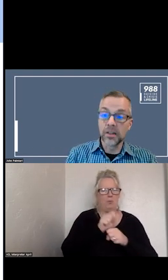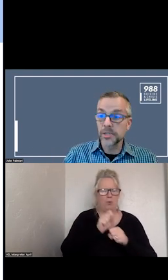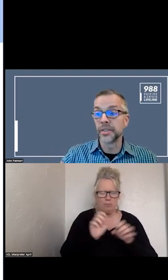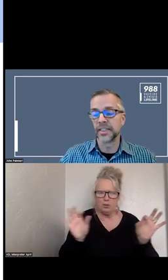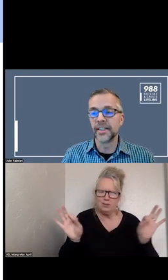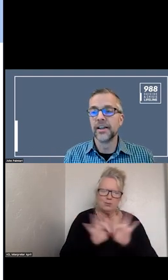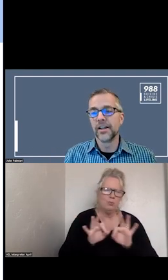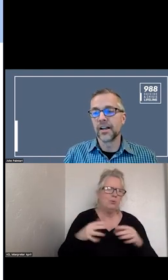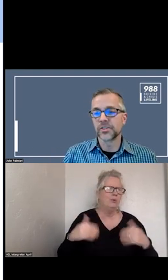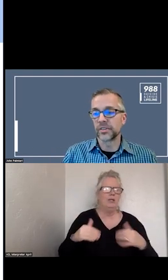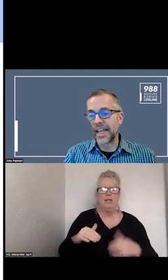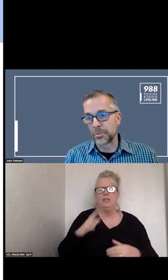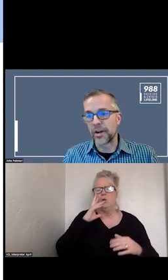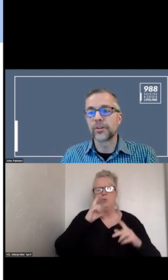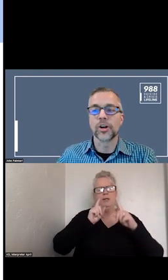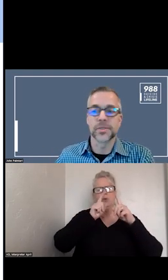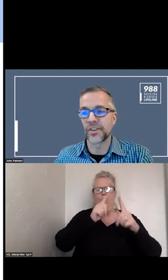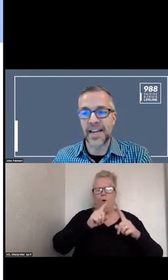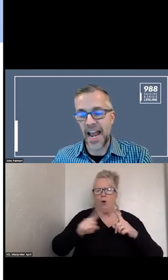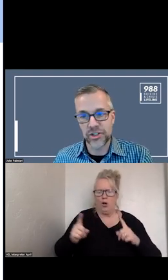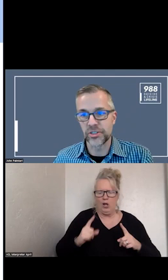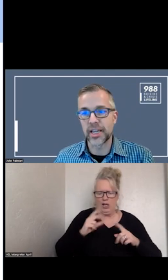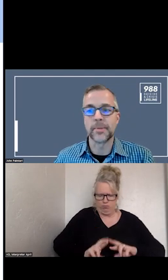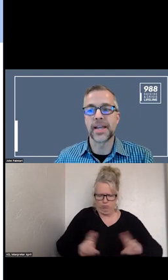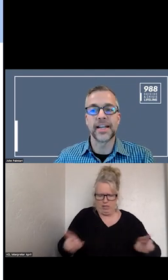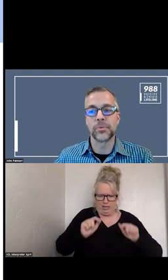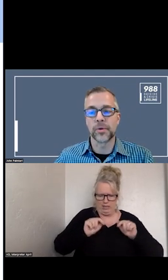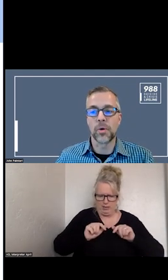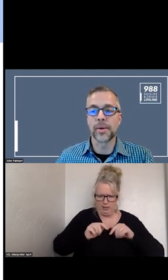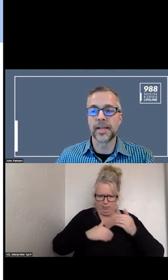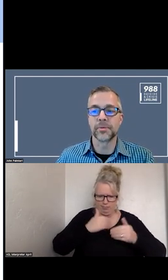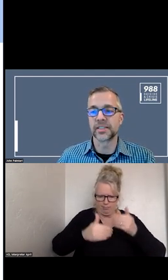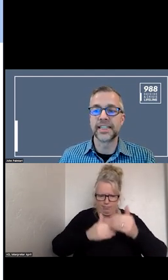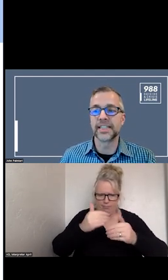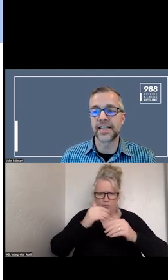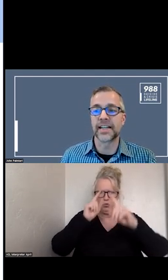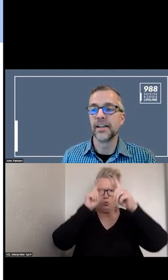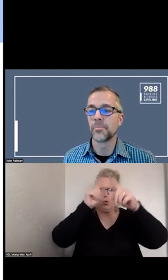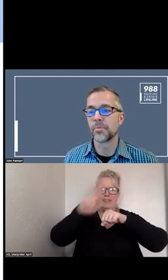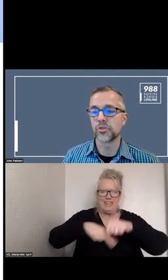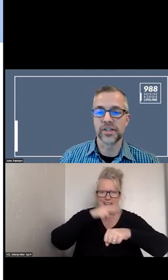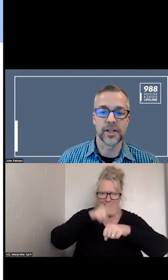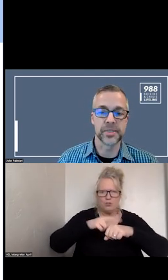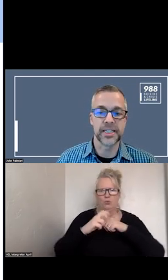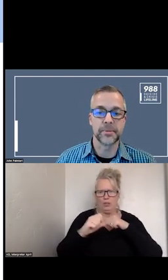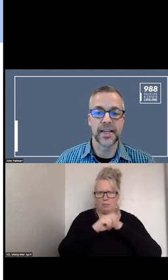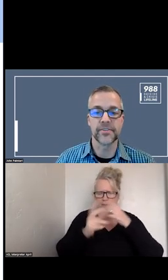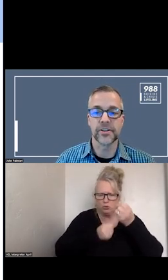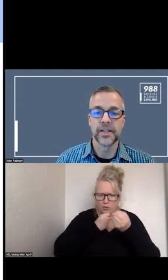ULTIMATELY FOR PLAYING BREAD CRUMBS FOR THE NATIONAL CAMPAIGN FOR HELP SEEKING BEHAVIOR.